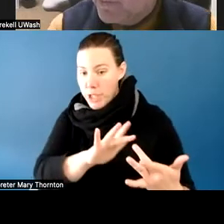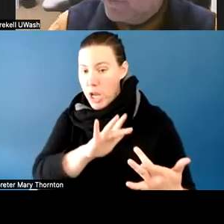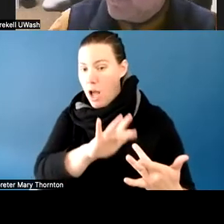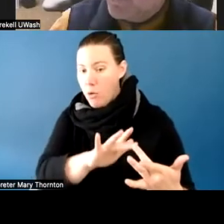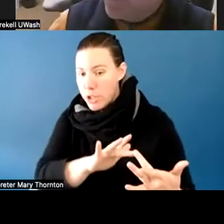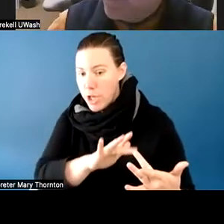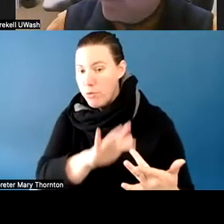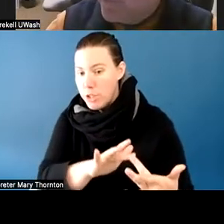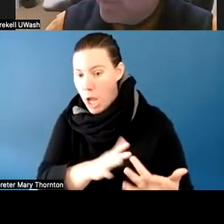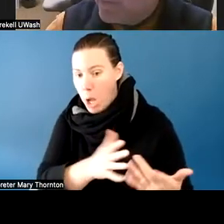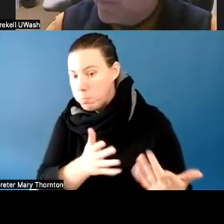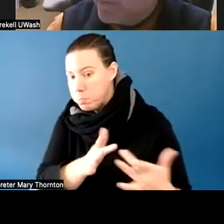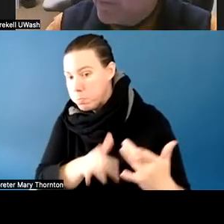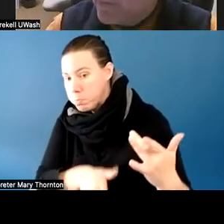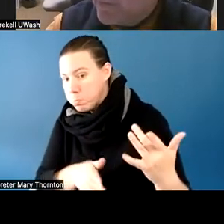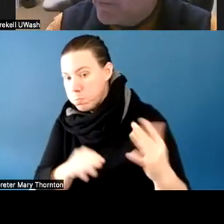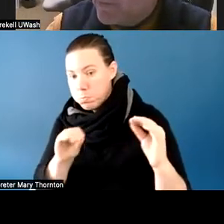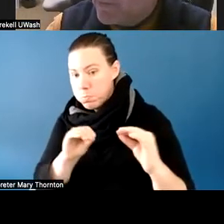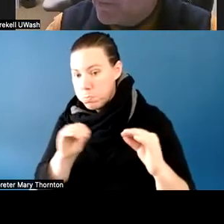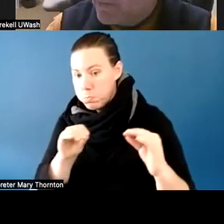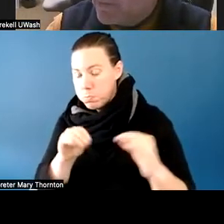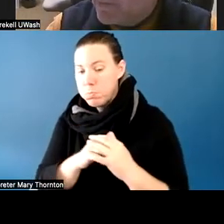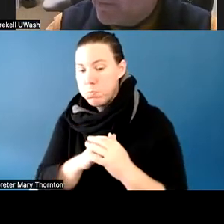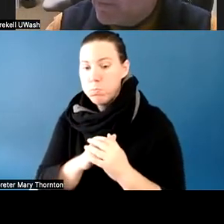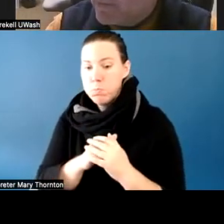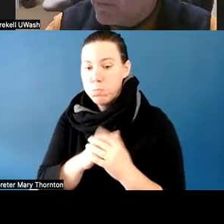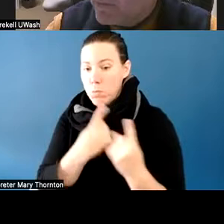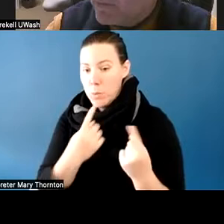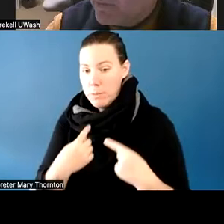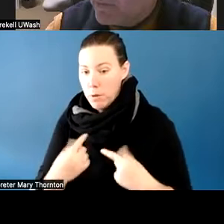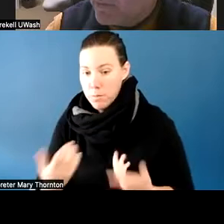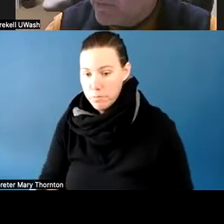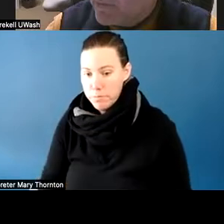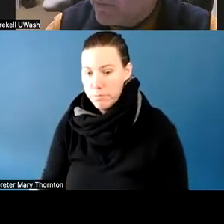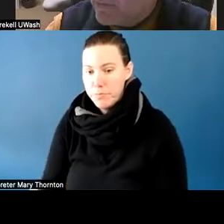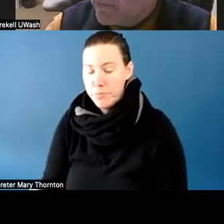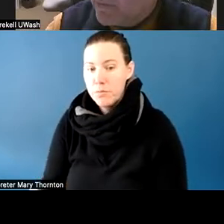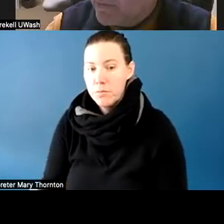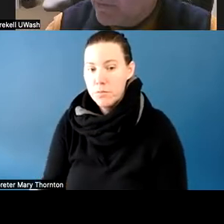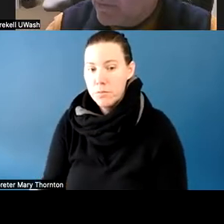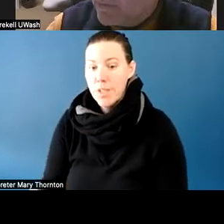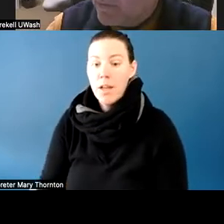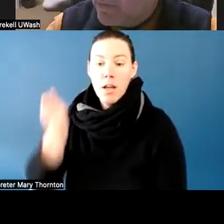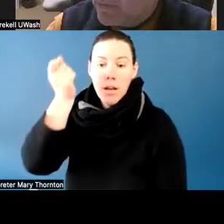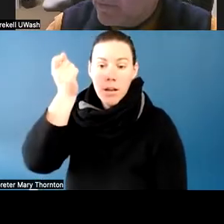and they would not respond. I'm also part of the care team at Cascadia,